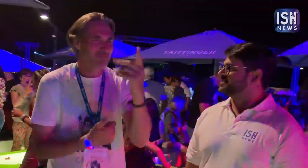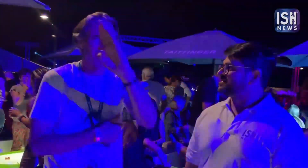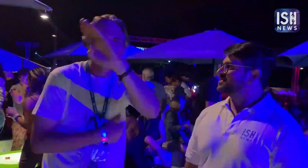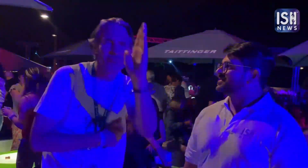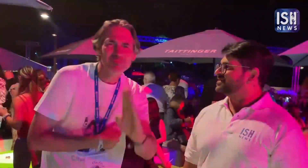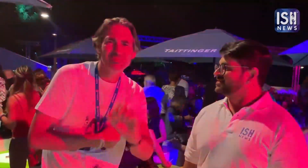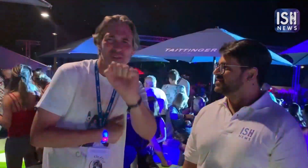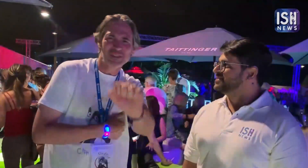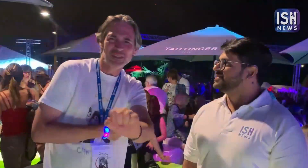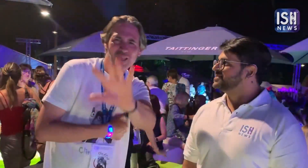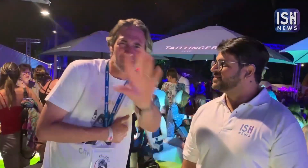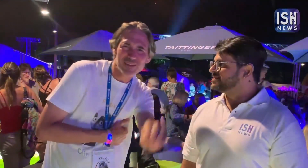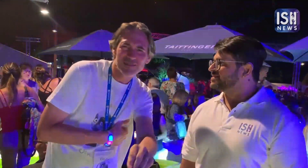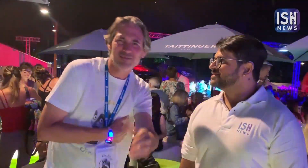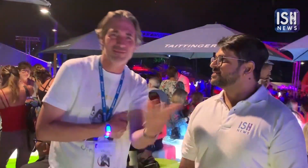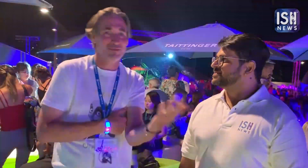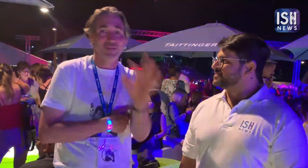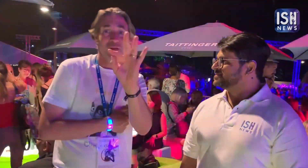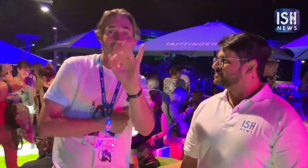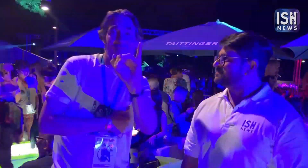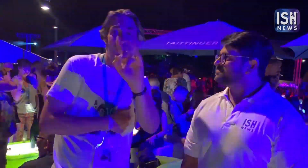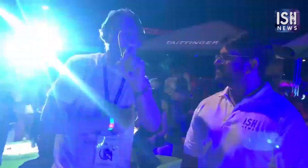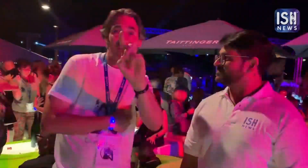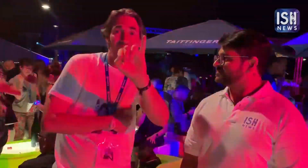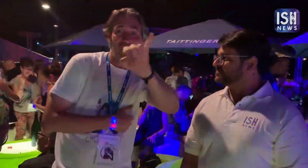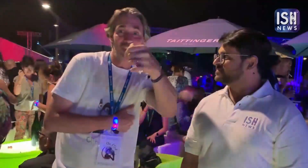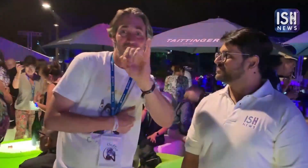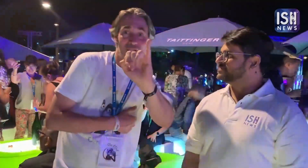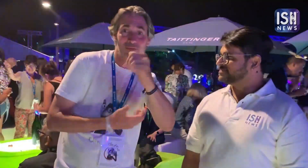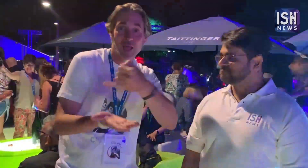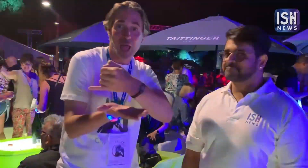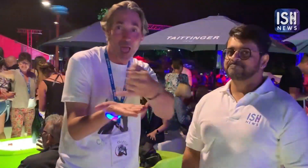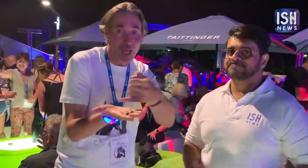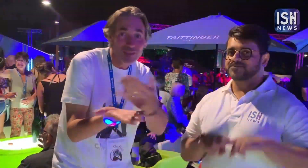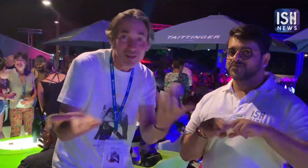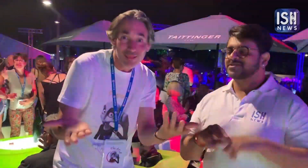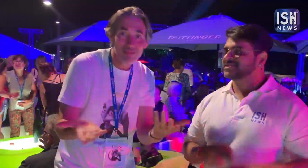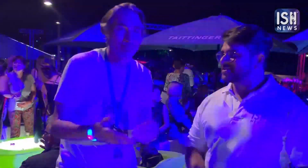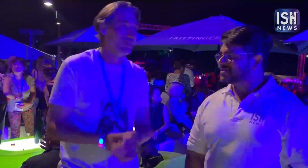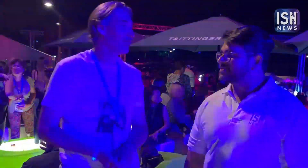People have started attending from Brazil, South Africa, Fiji Islands, etc.